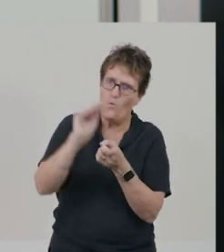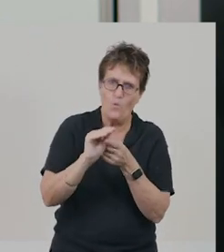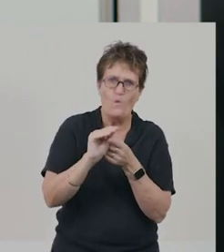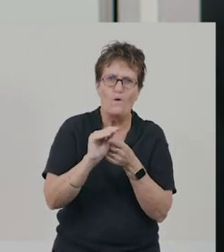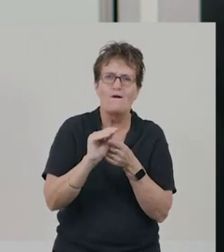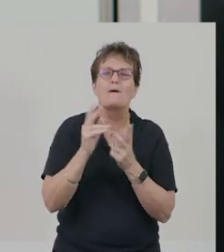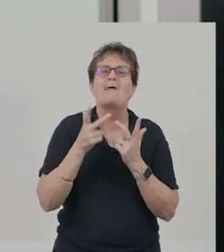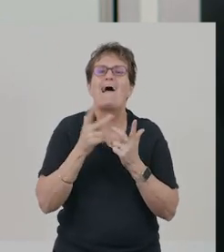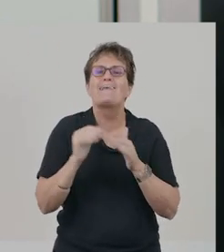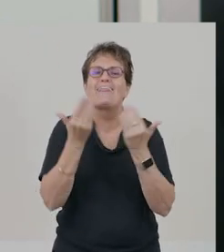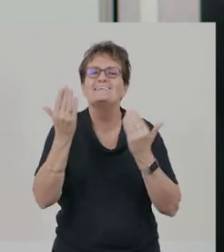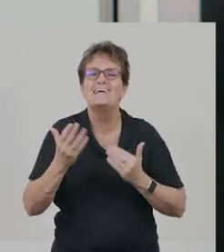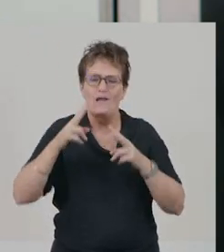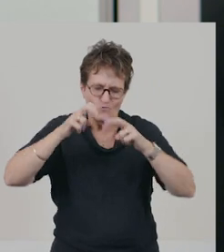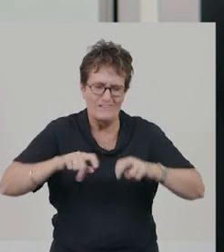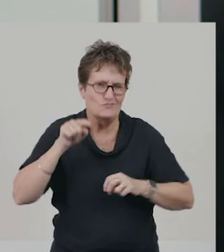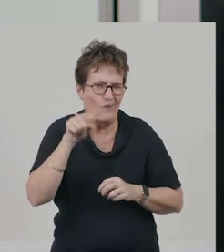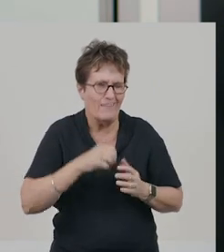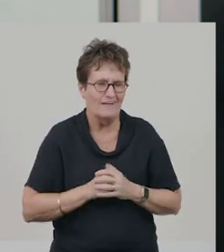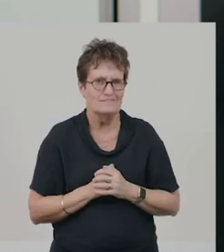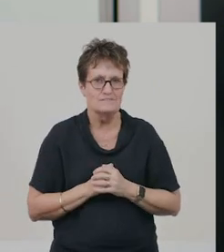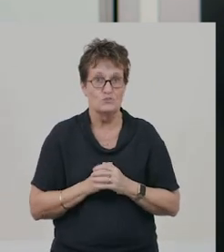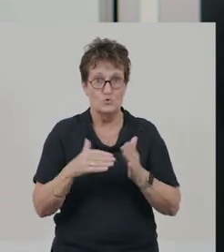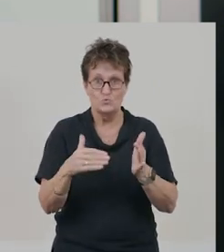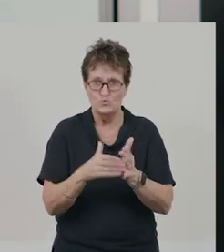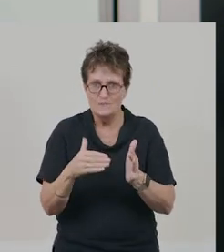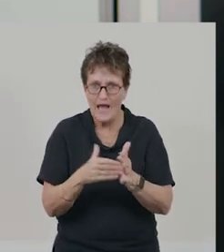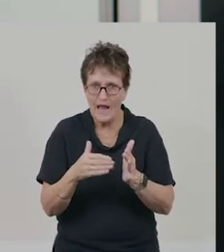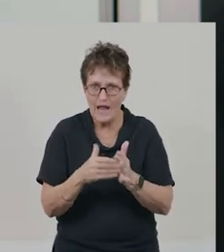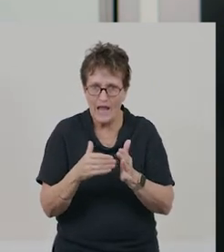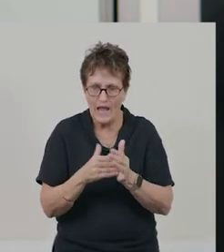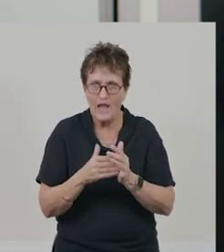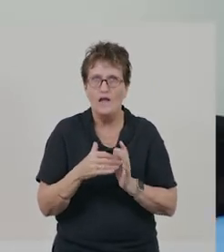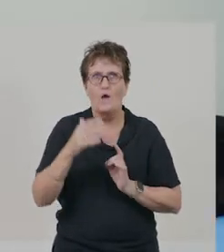They are questions for another day. It’s time to look back on what we've learnt today.